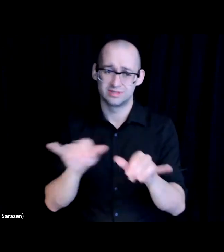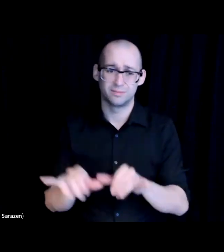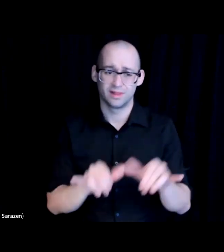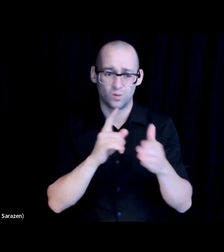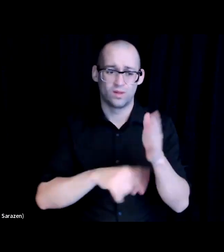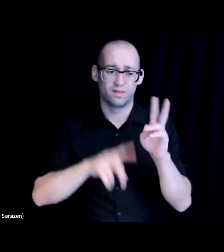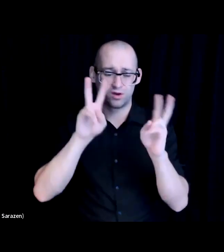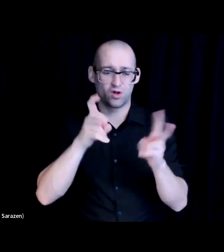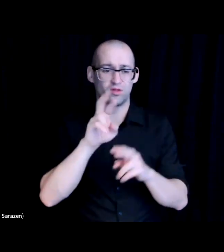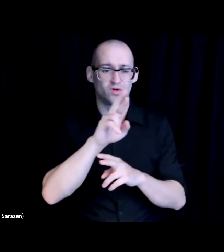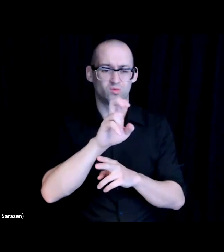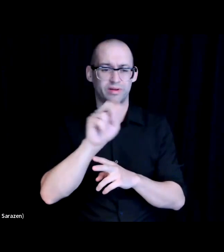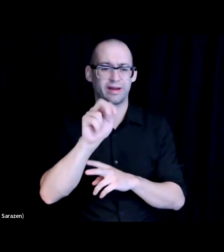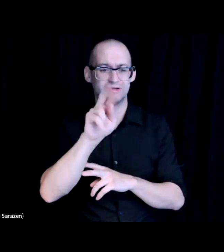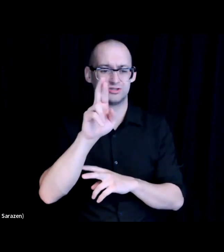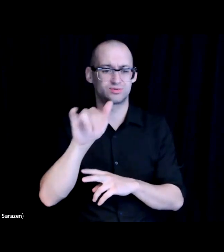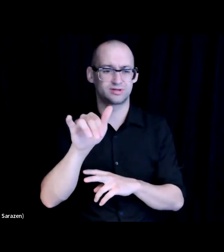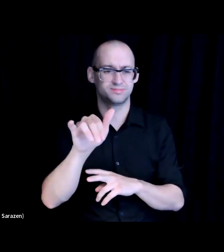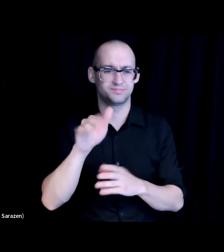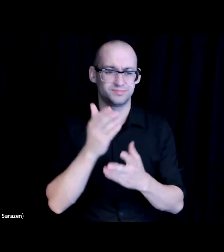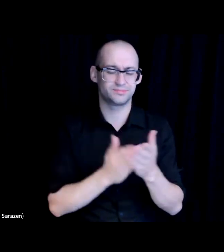become an apprentice within the it essentials.